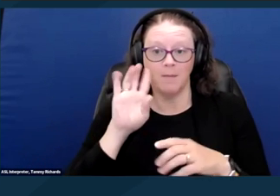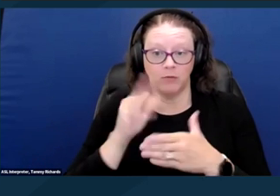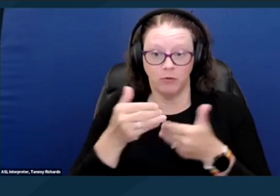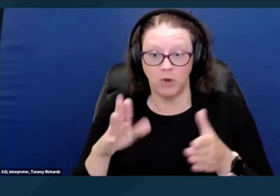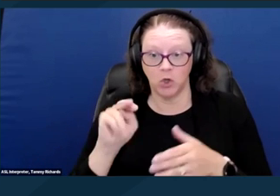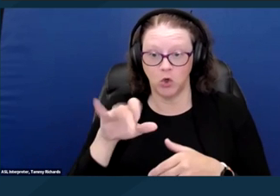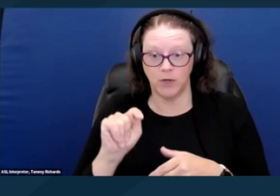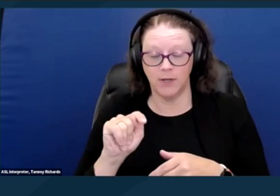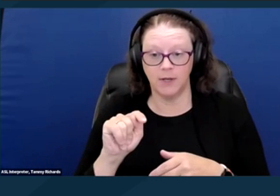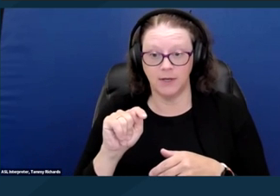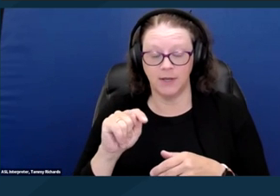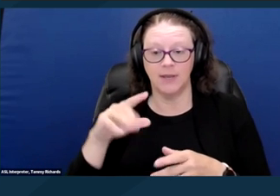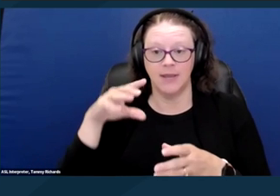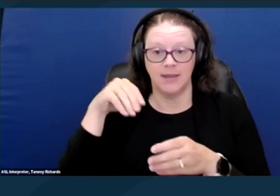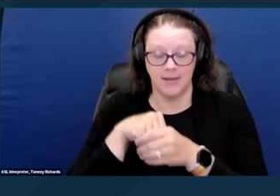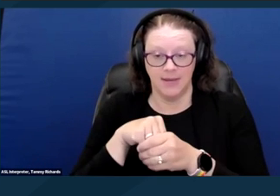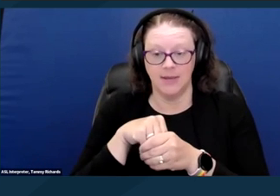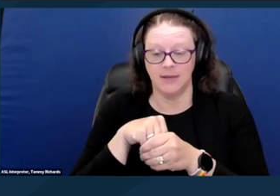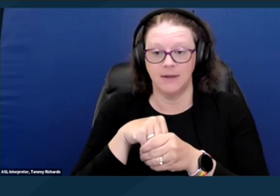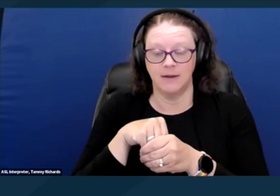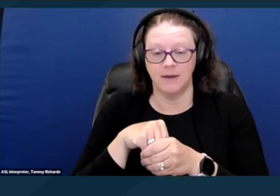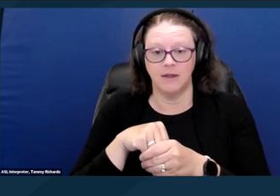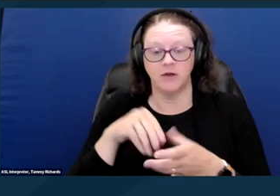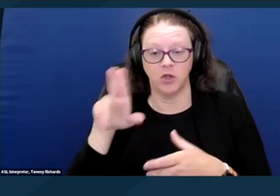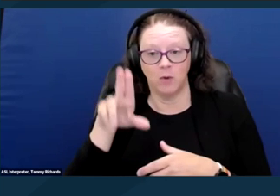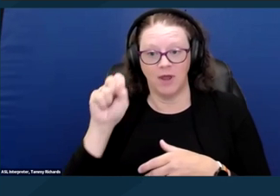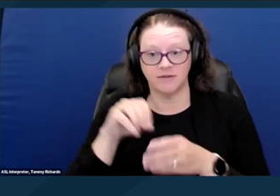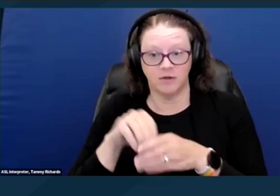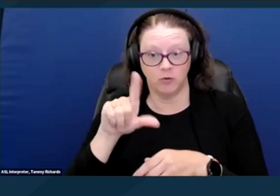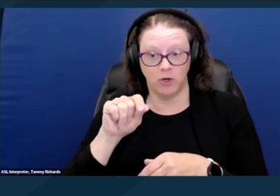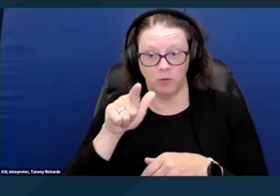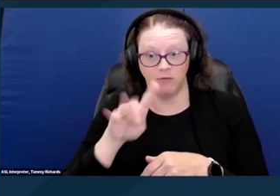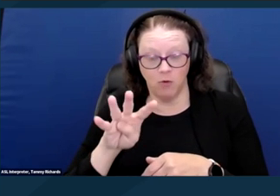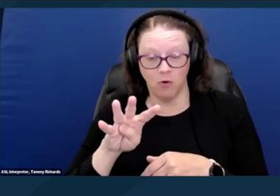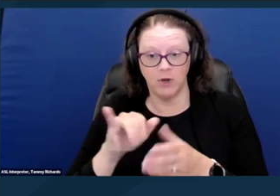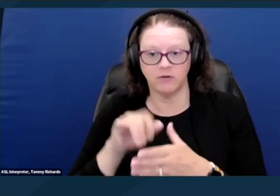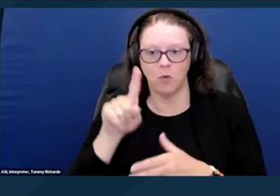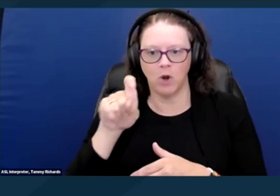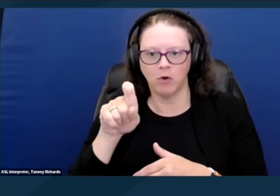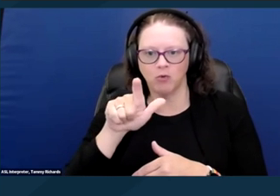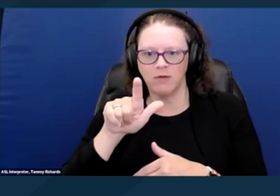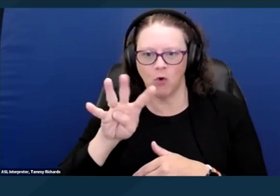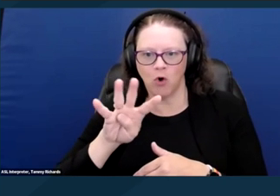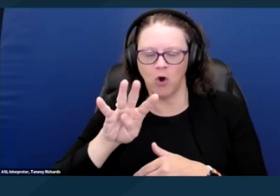is 142% of an individual's SSI payment. In California,